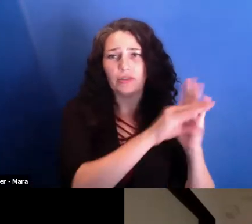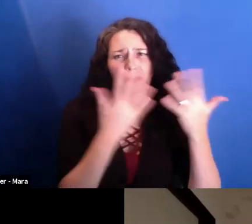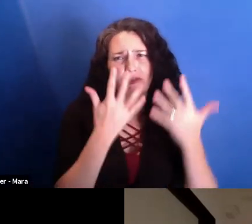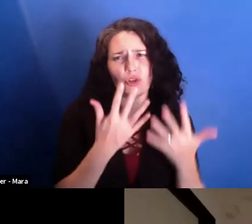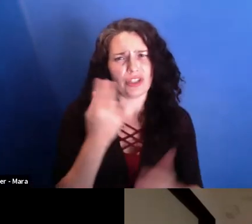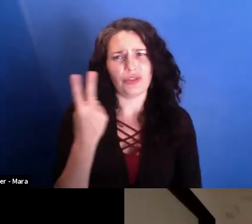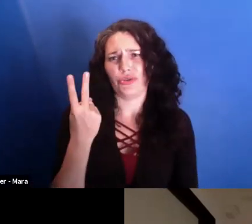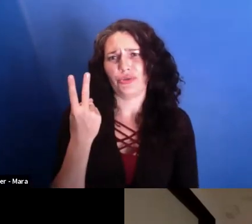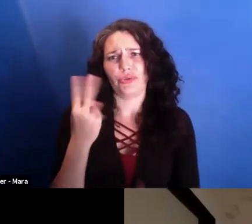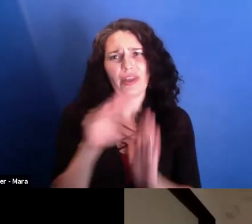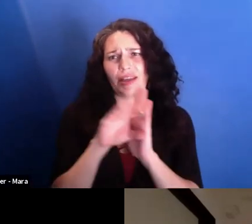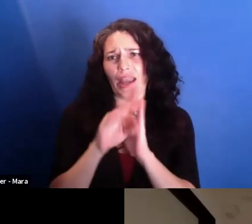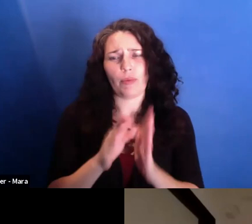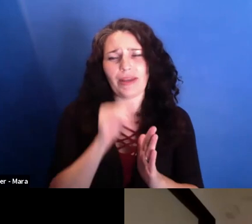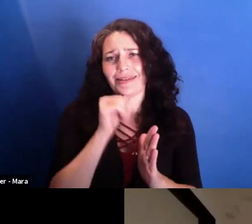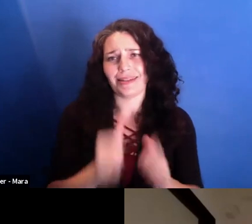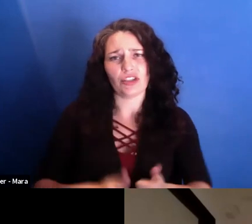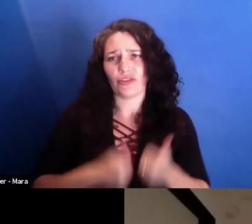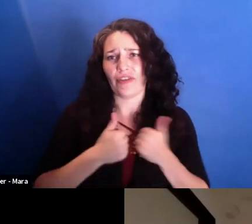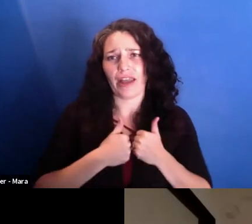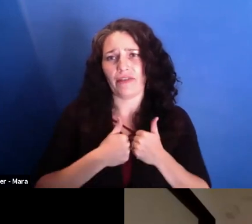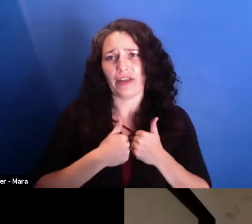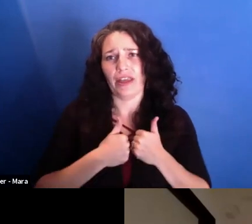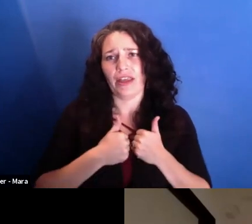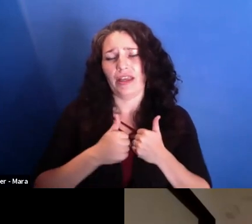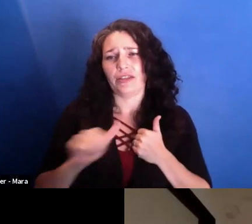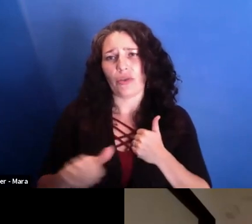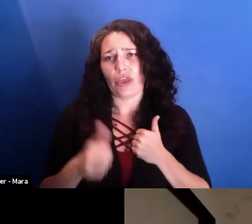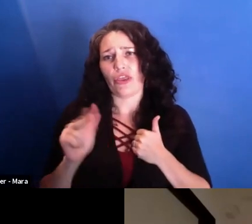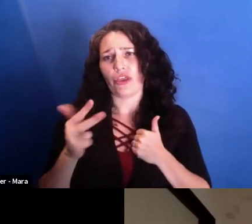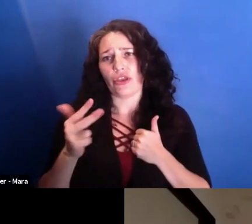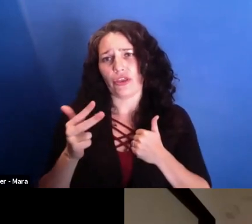And Mihai also nearly died. And he was in coma for over a month.